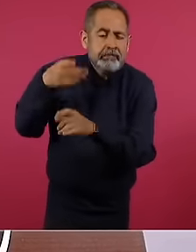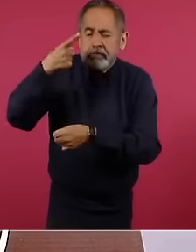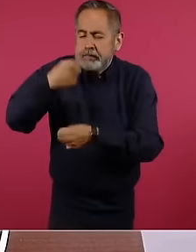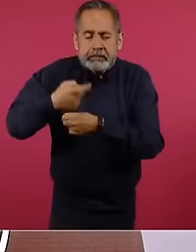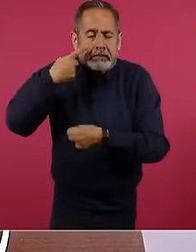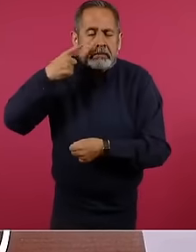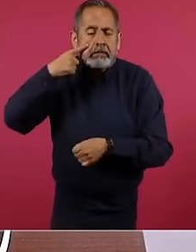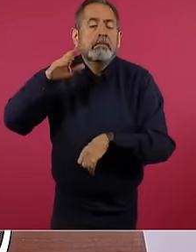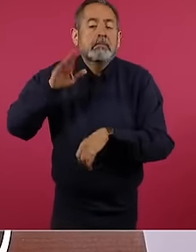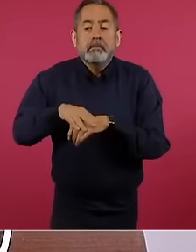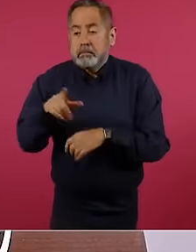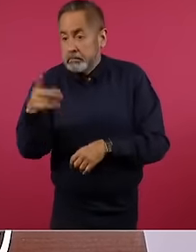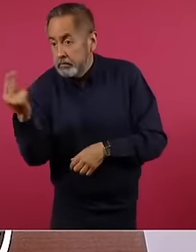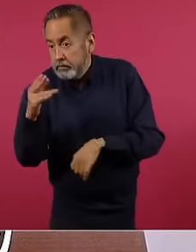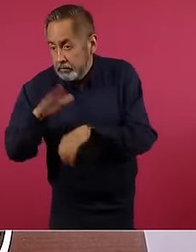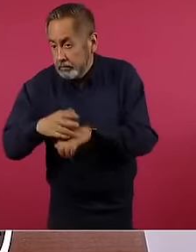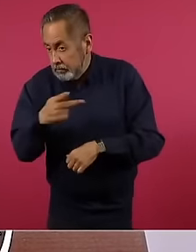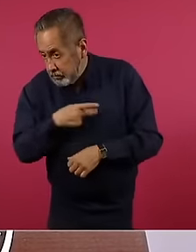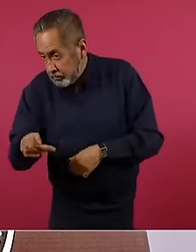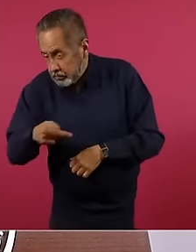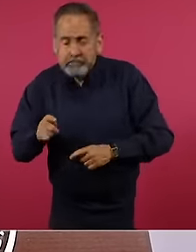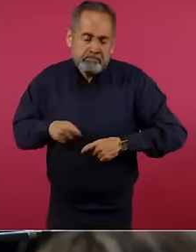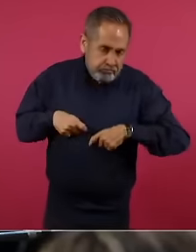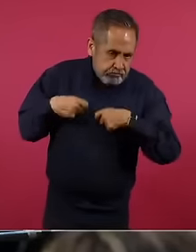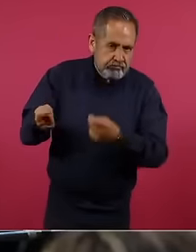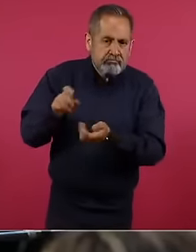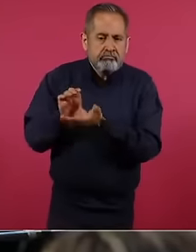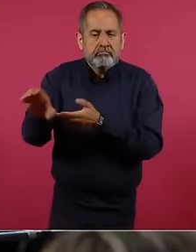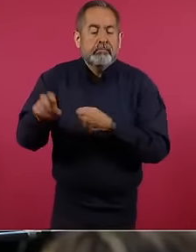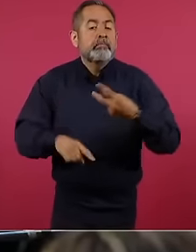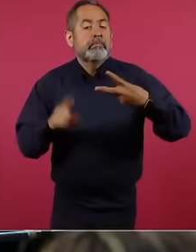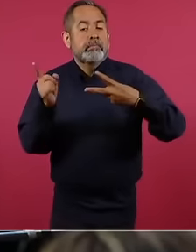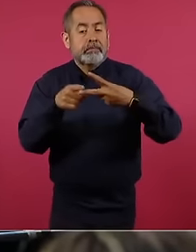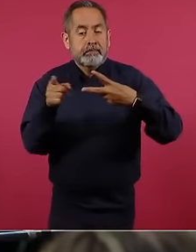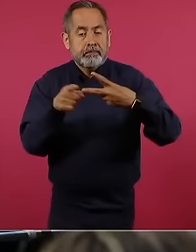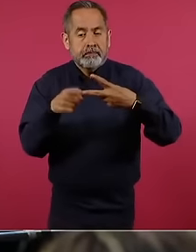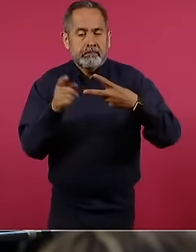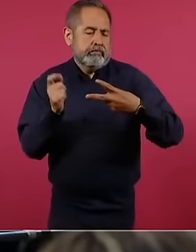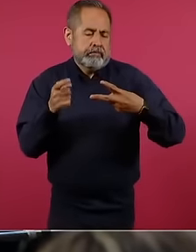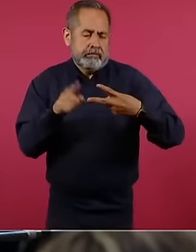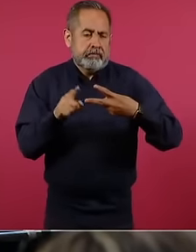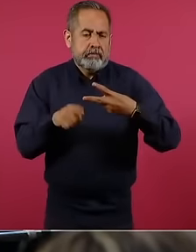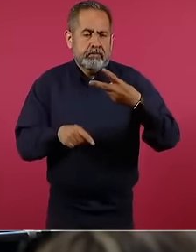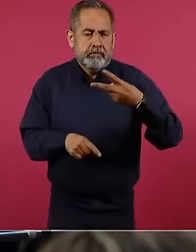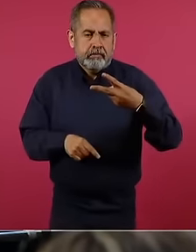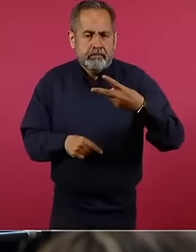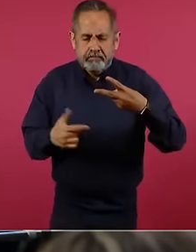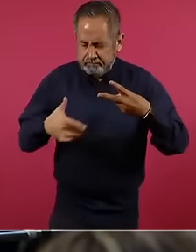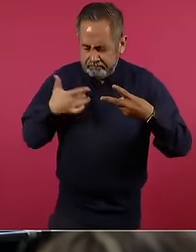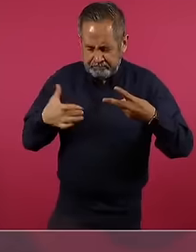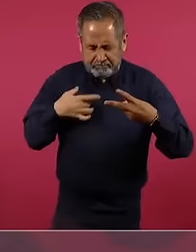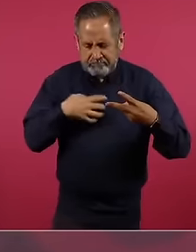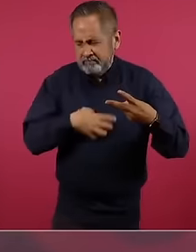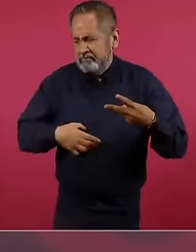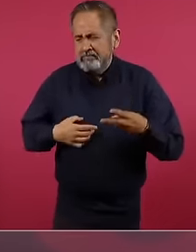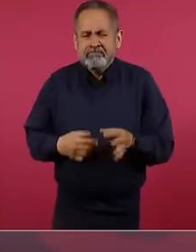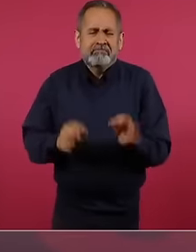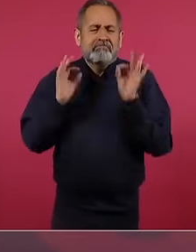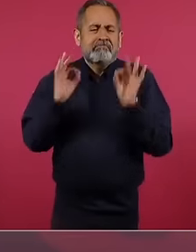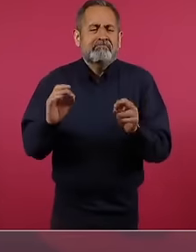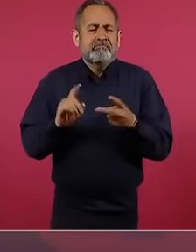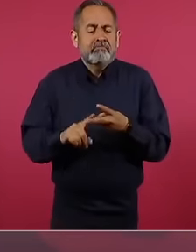those most in need. The second thing is that I I feel very satisfied that